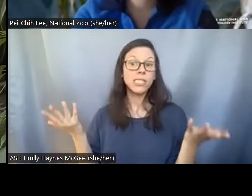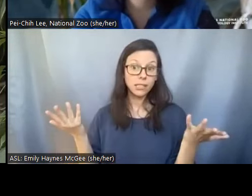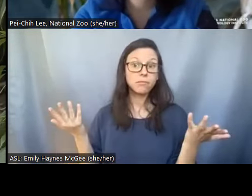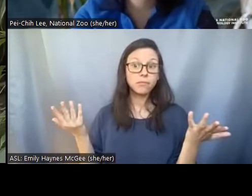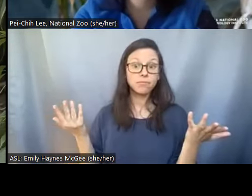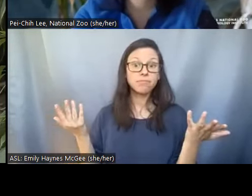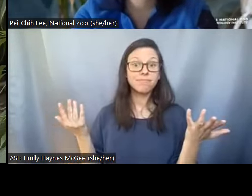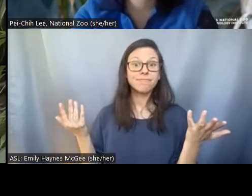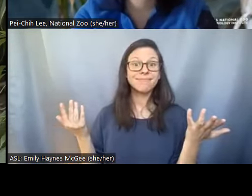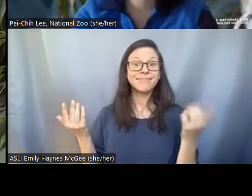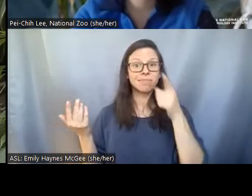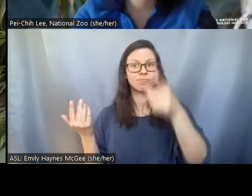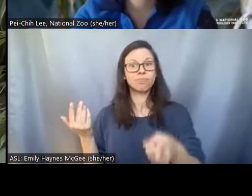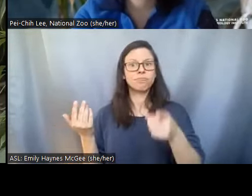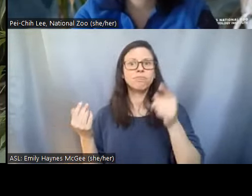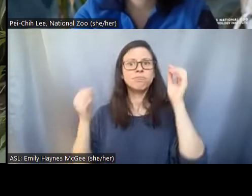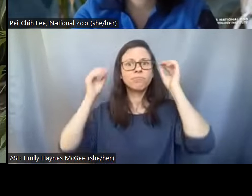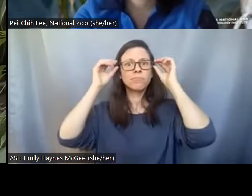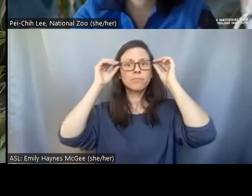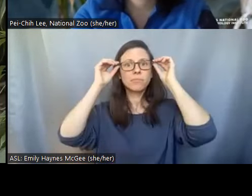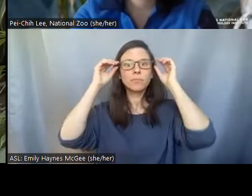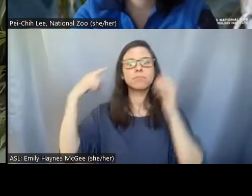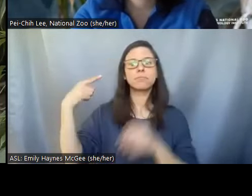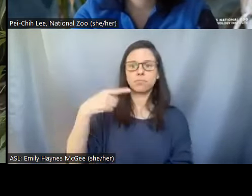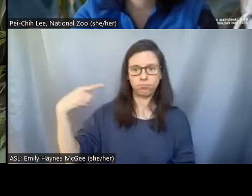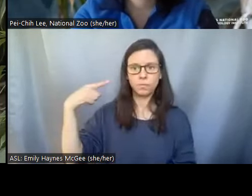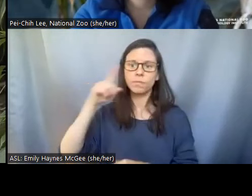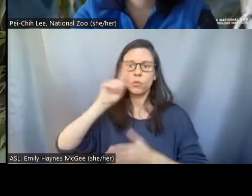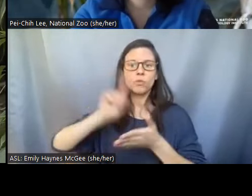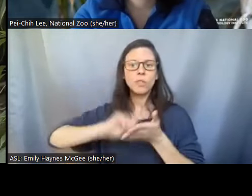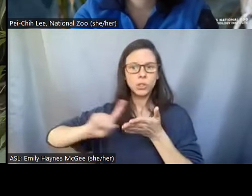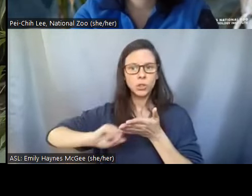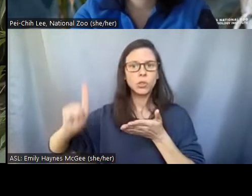Let's share these results uh number one answer was research followed by breeding needs and insurance